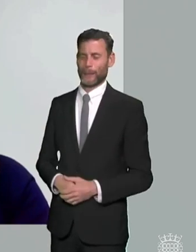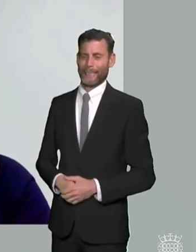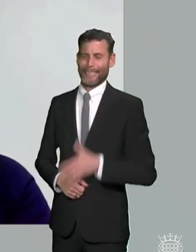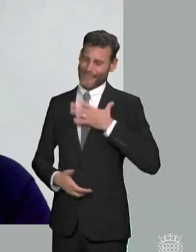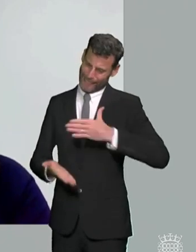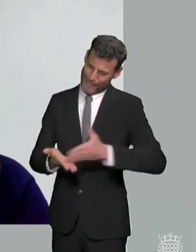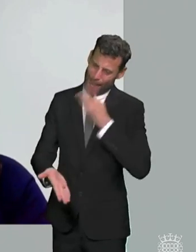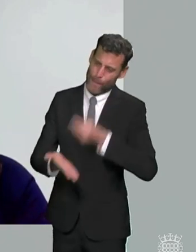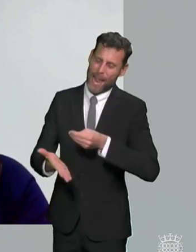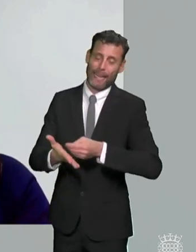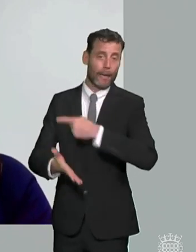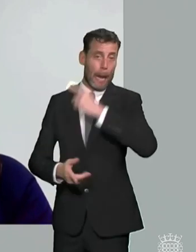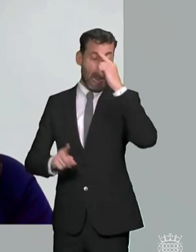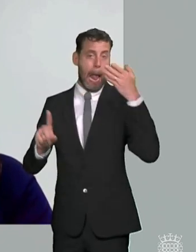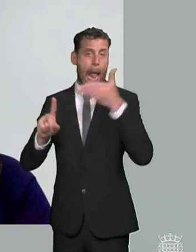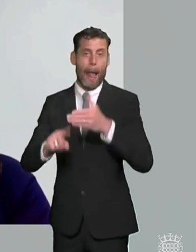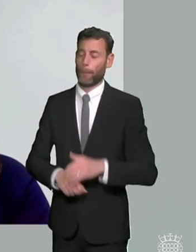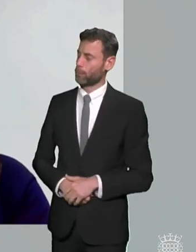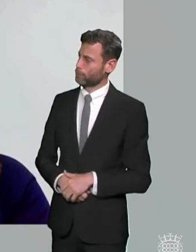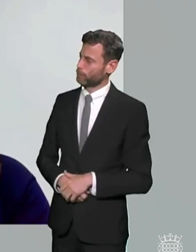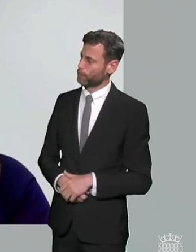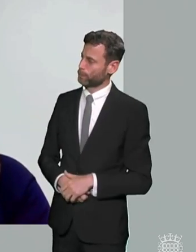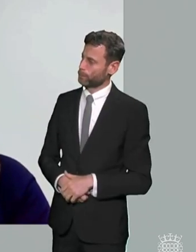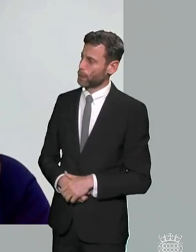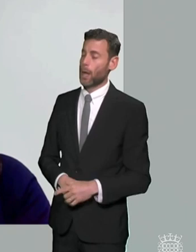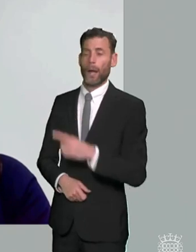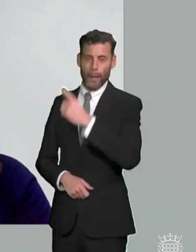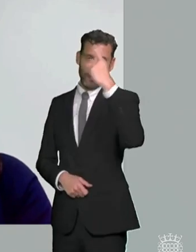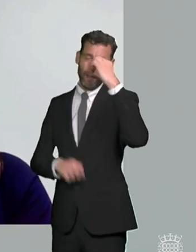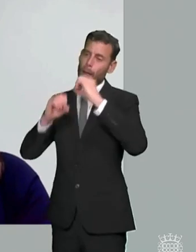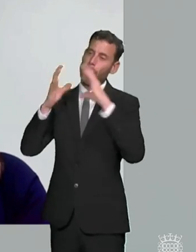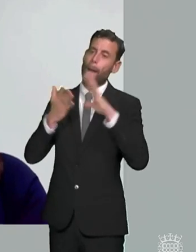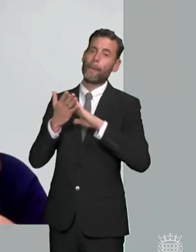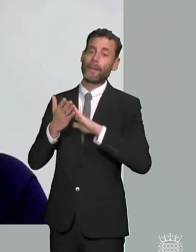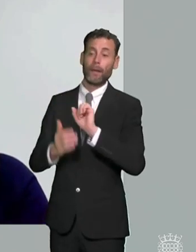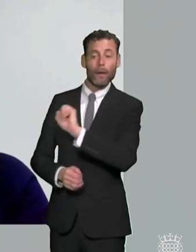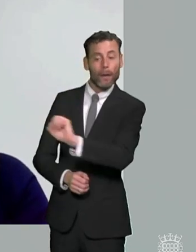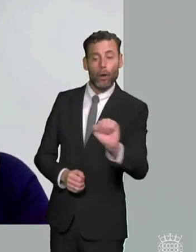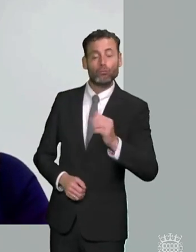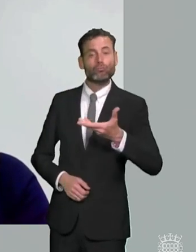possible to do that without diluting rights and entitlements but but you know avoiding that very